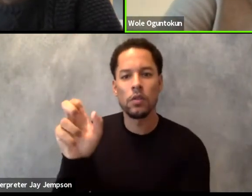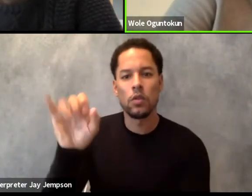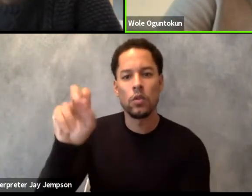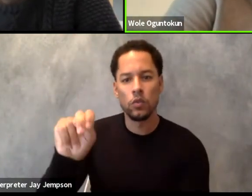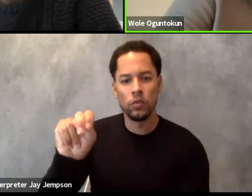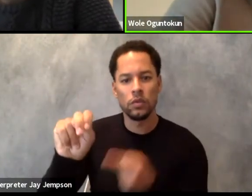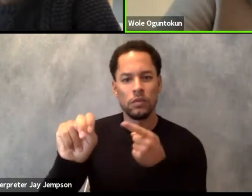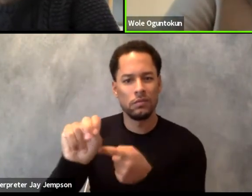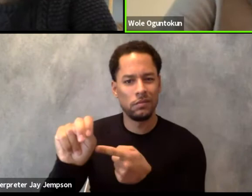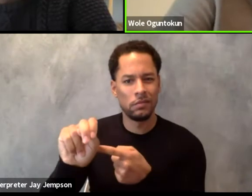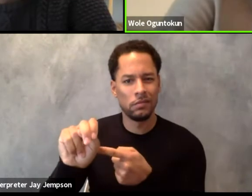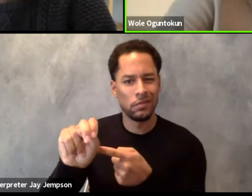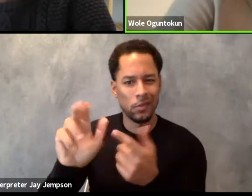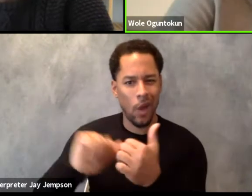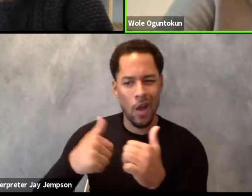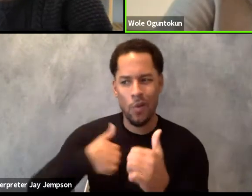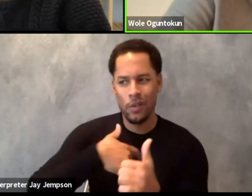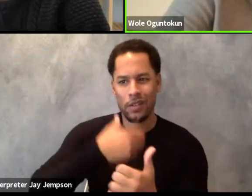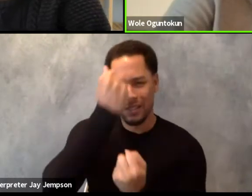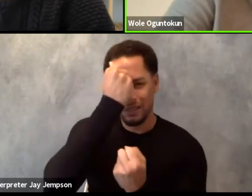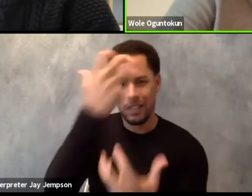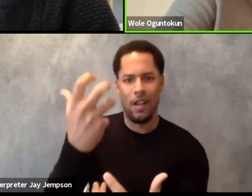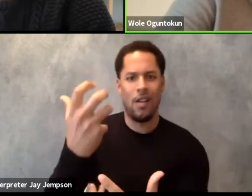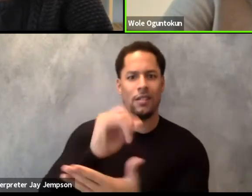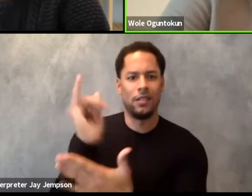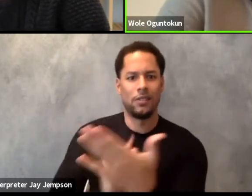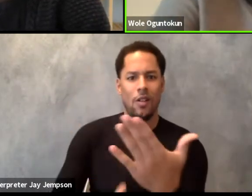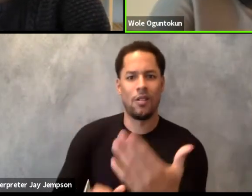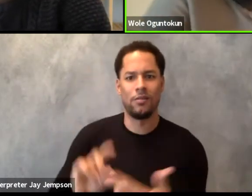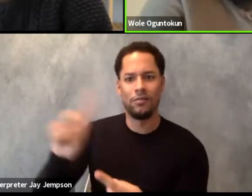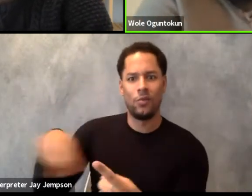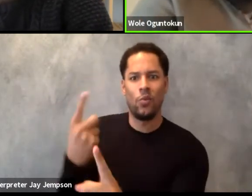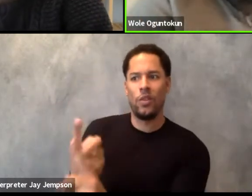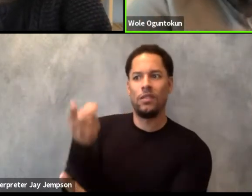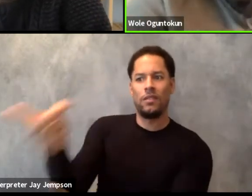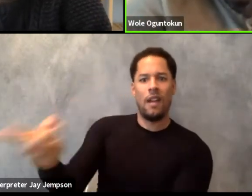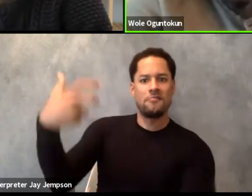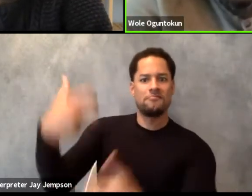Now (Wole chuckles) so there are three of us here now.